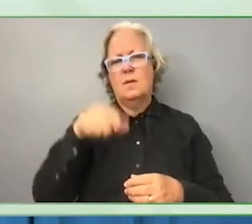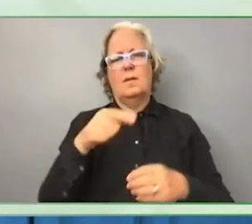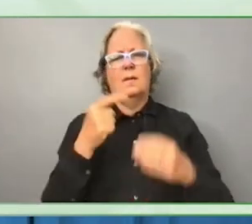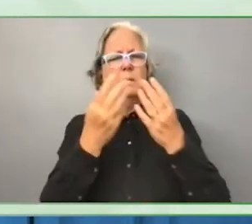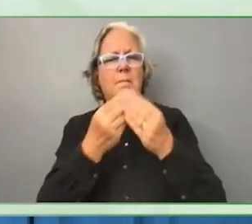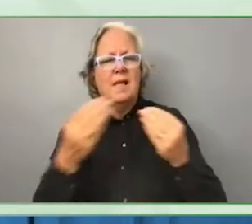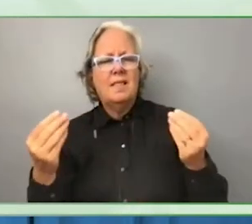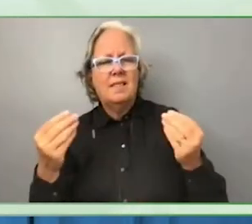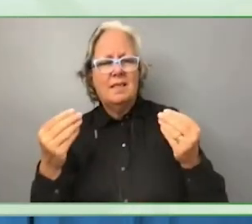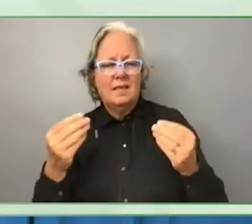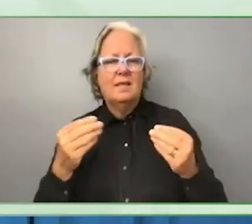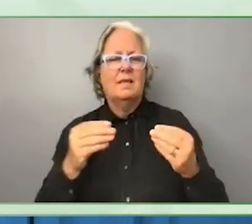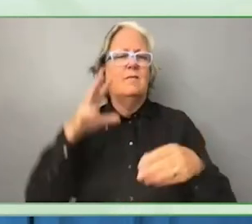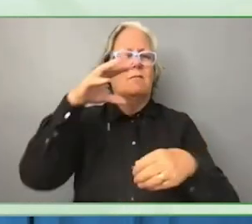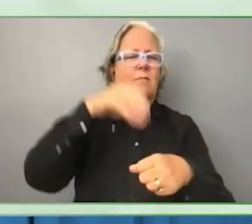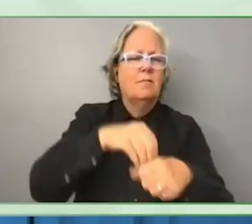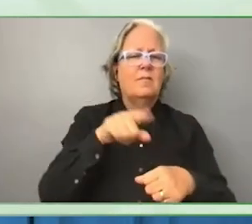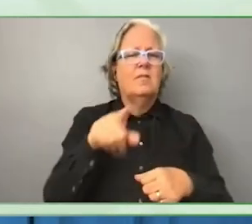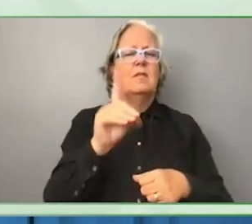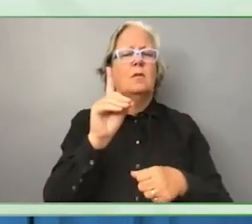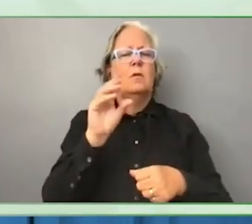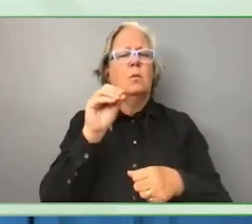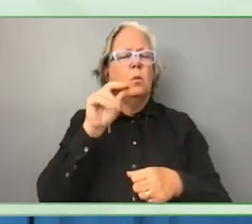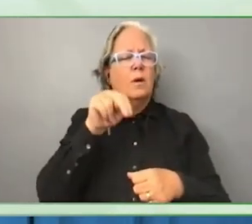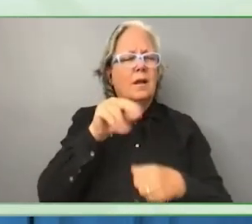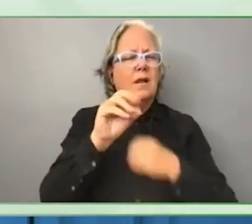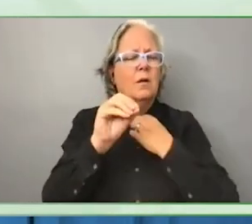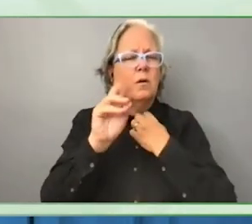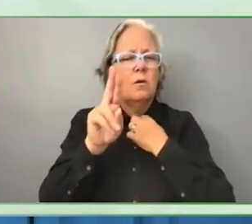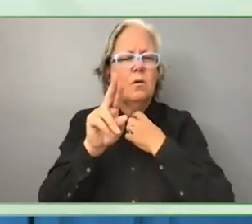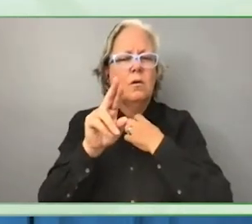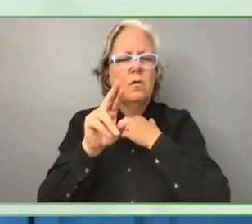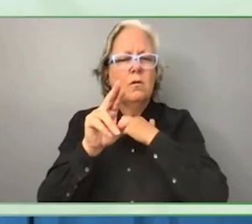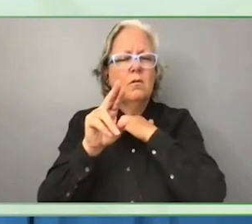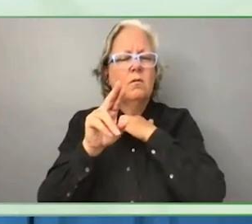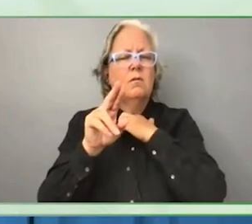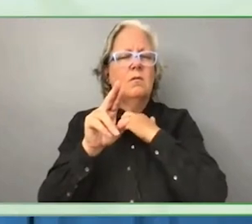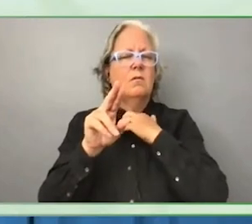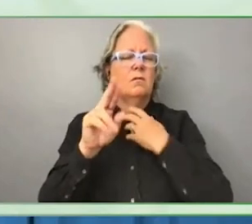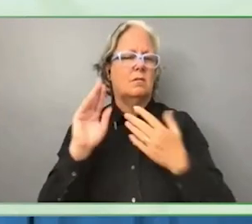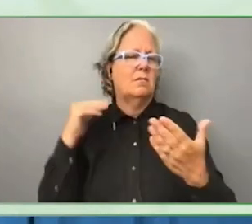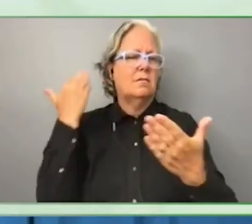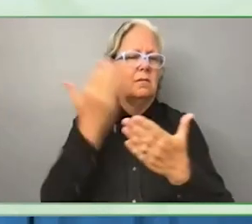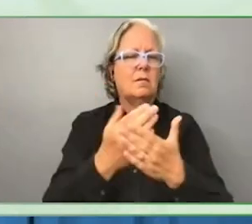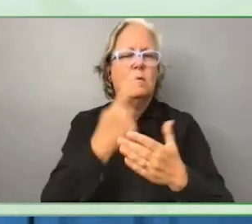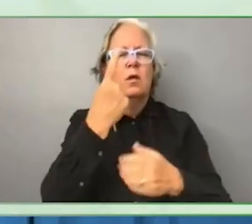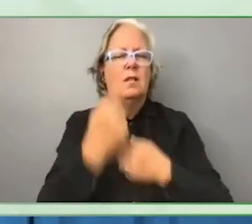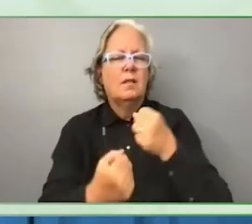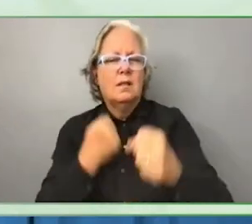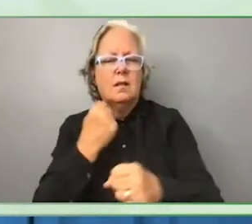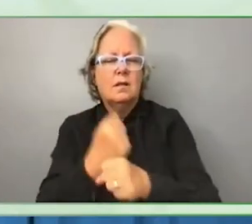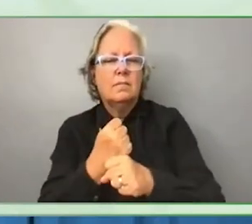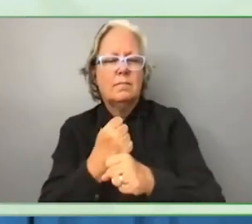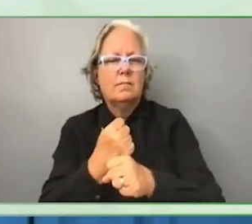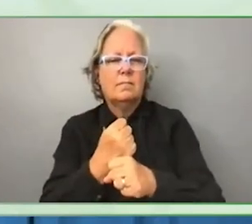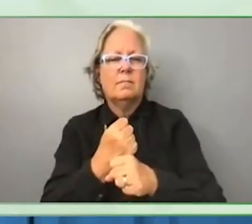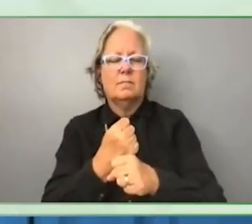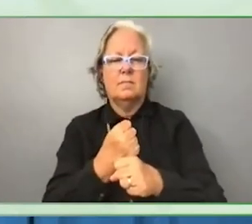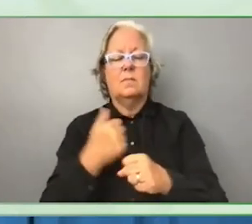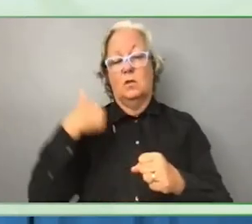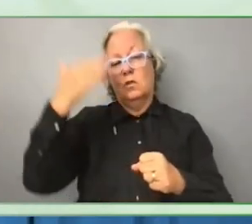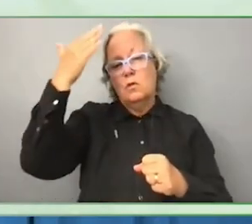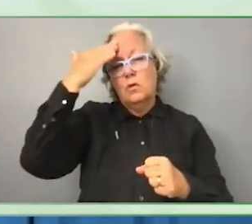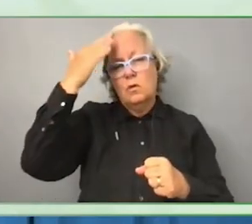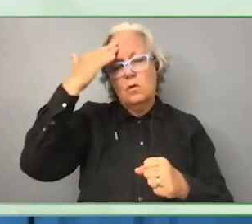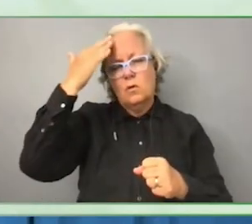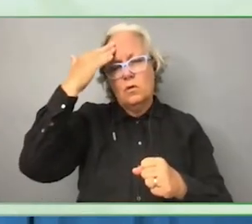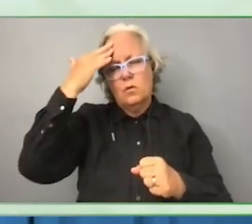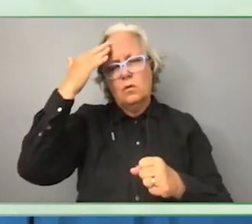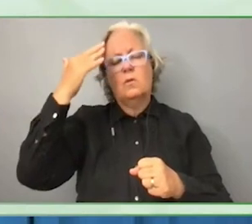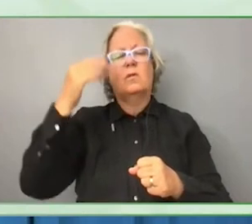funding in recent years, we know there is what is called poly crises,